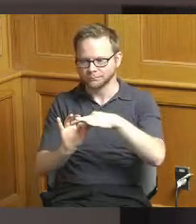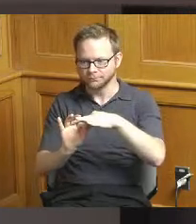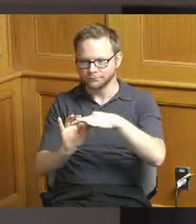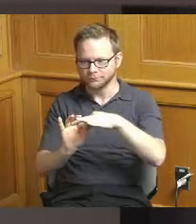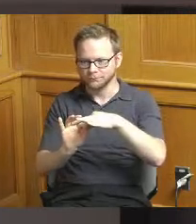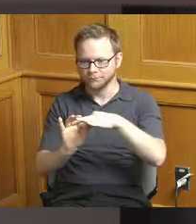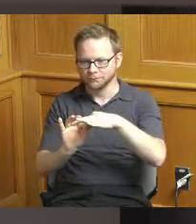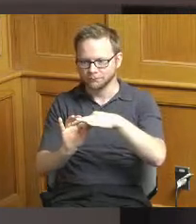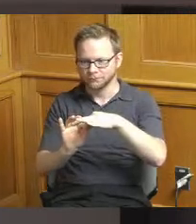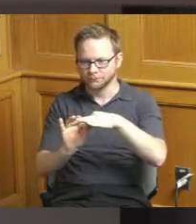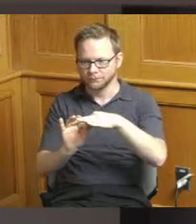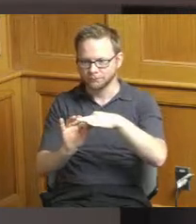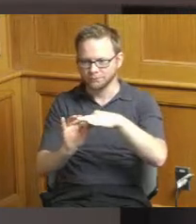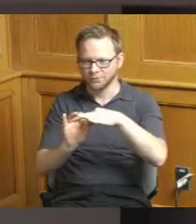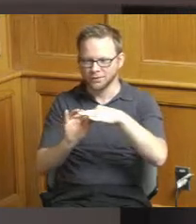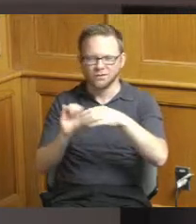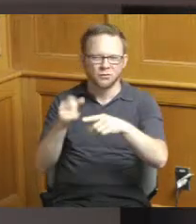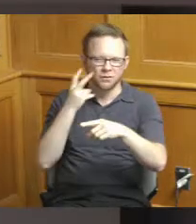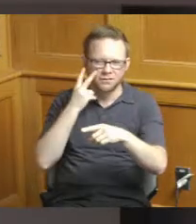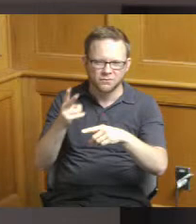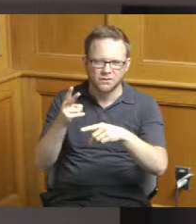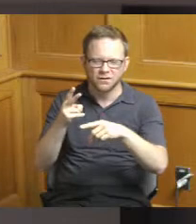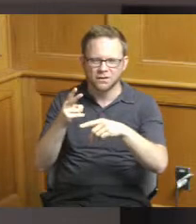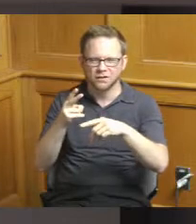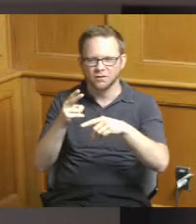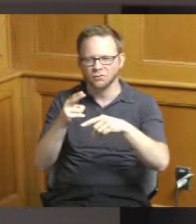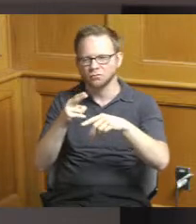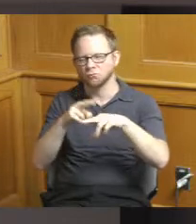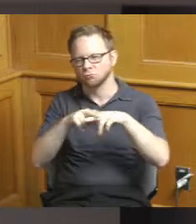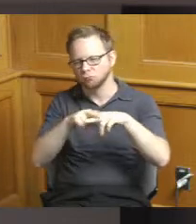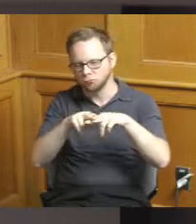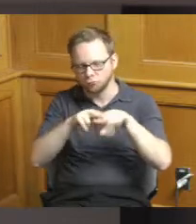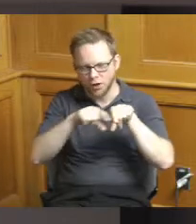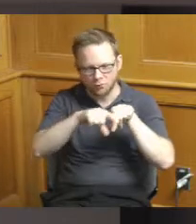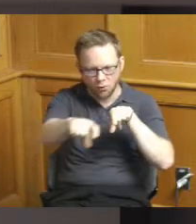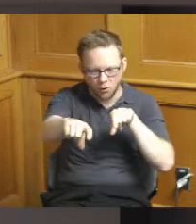the MSD facilities there's a railroad so there's there's challenges to to to overcome but um